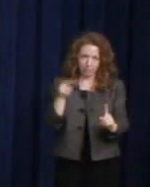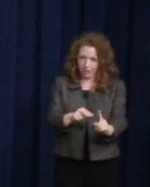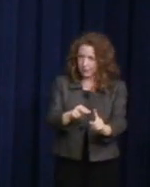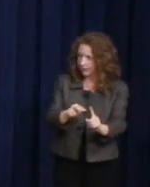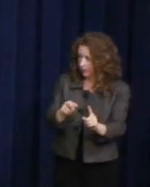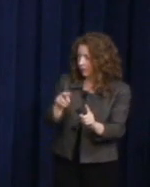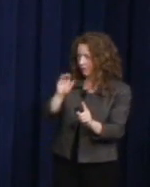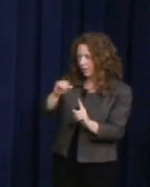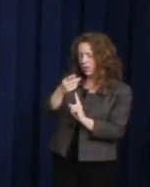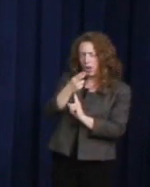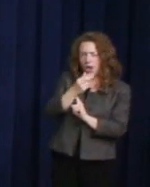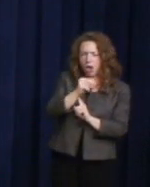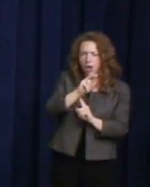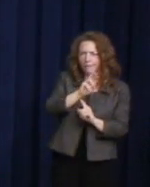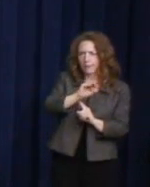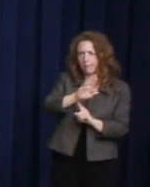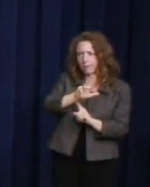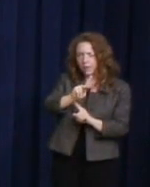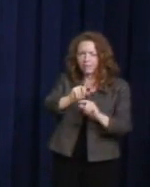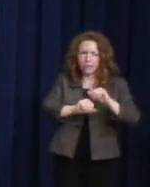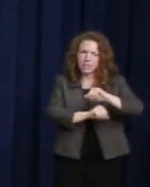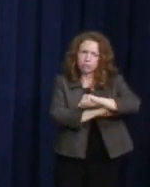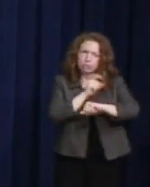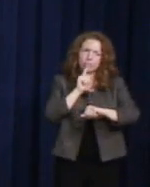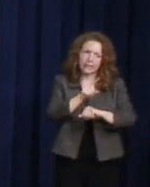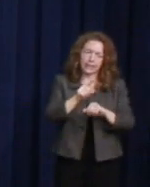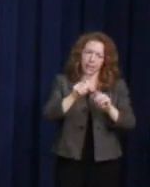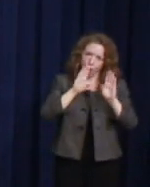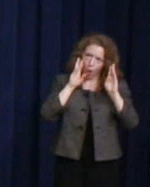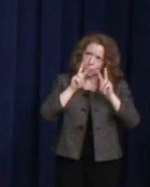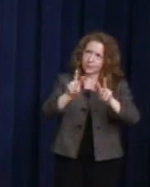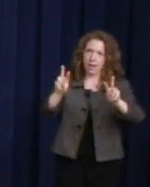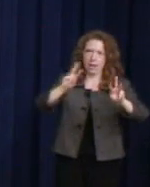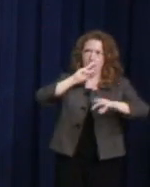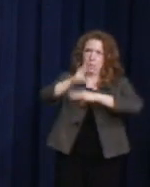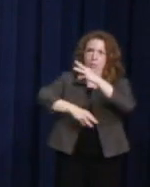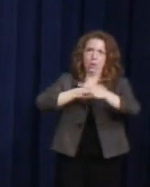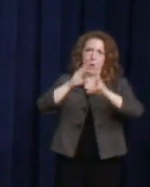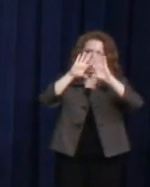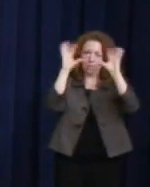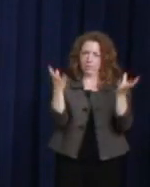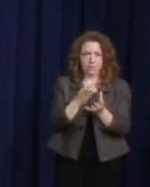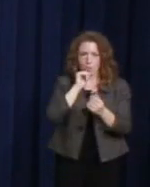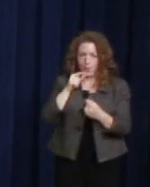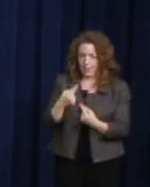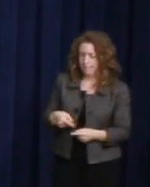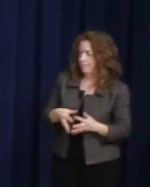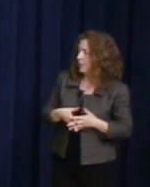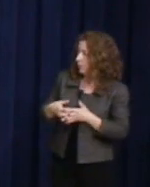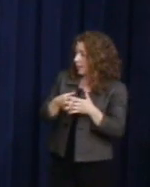global. And for talking about our great President. I was thinking while you were speaking that